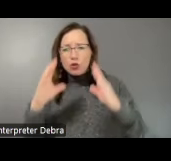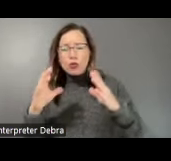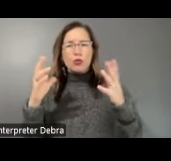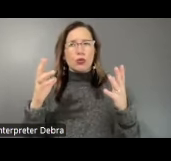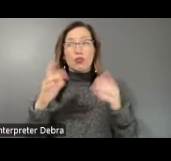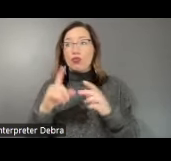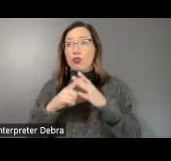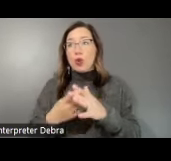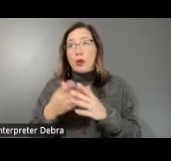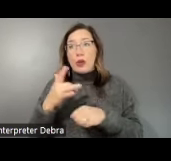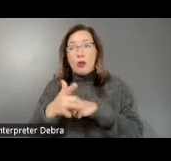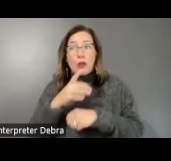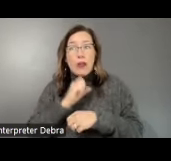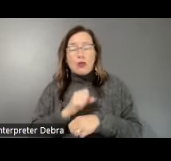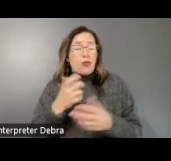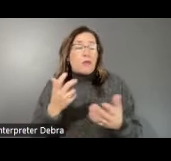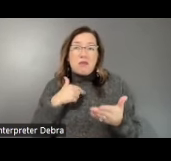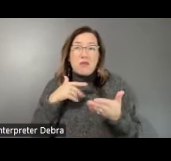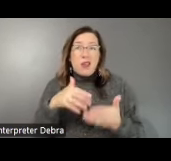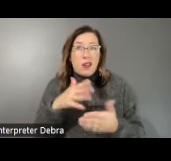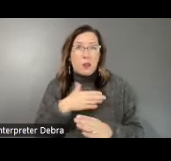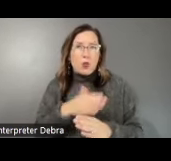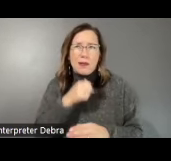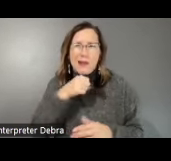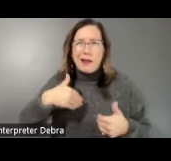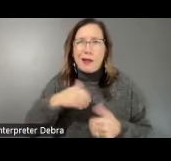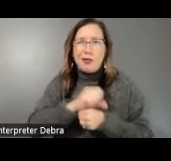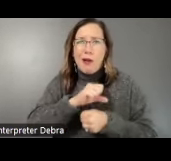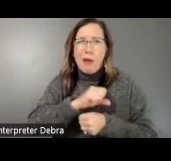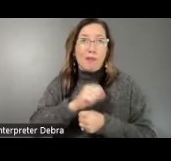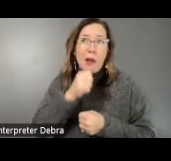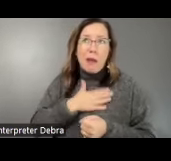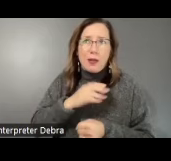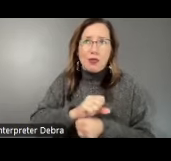age. When I started studying music, it wasn't a job yet. It wasn't my job. It was just, I did